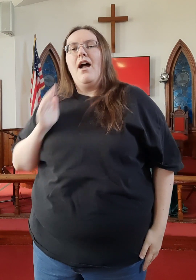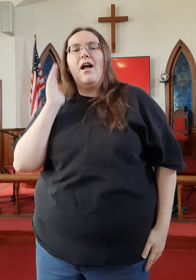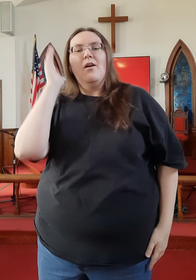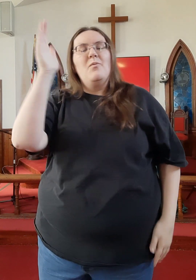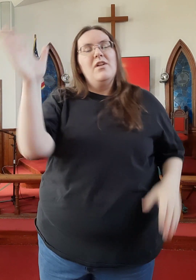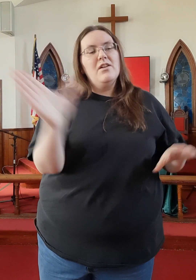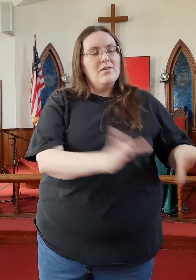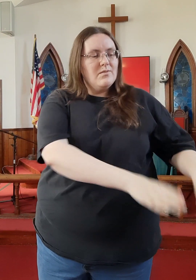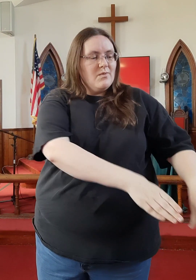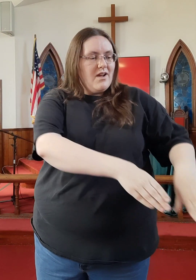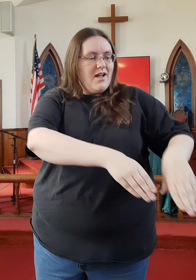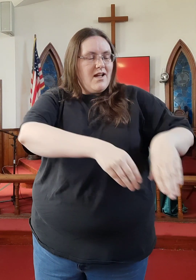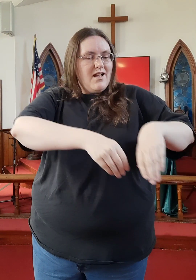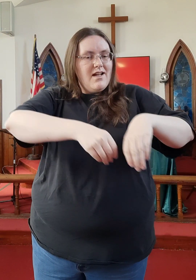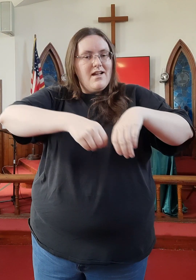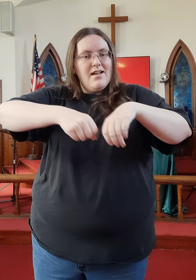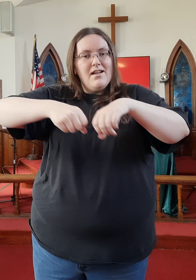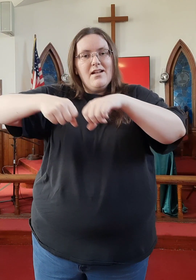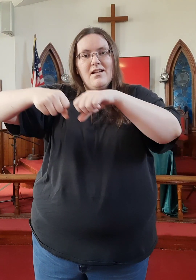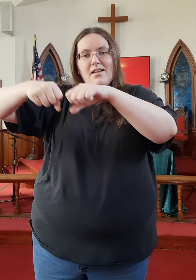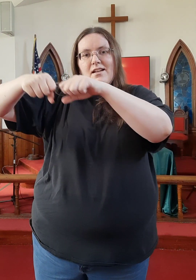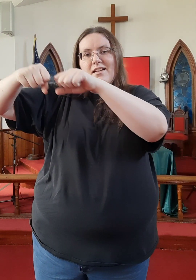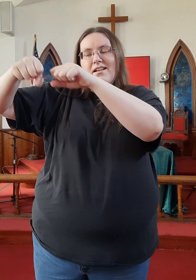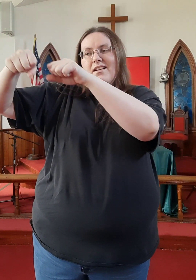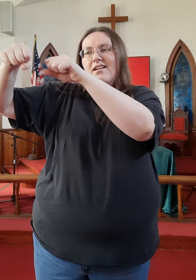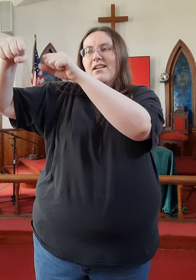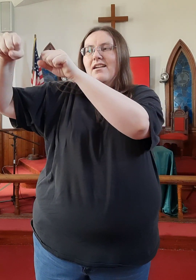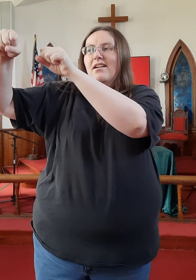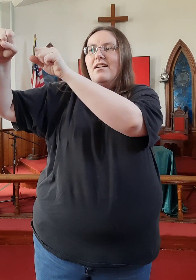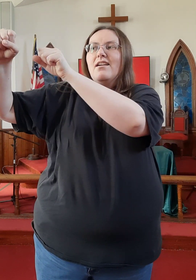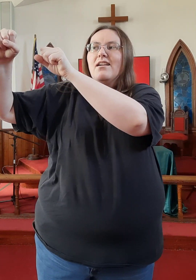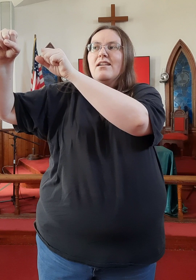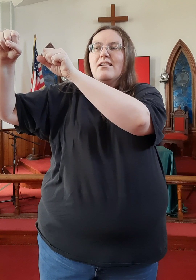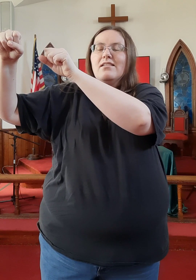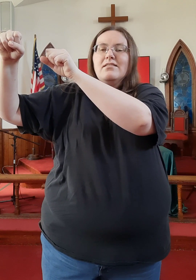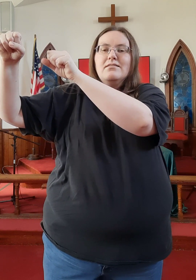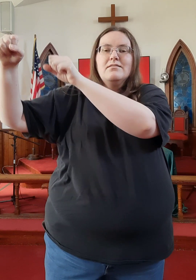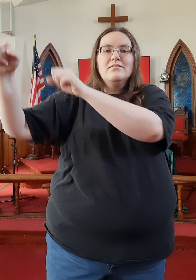I will rise